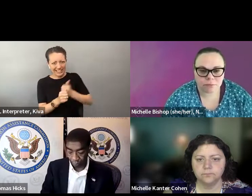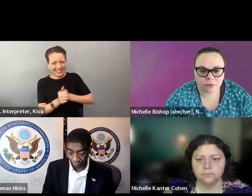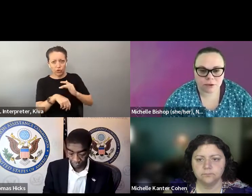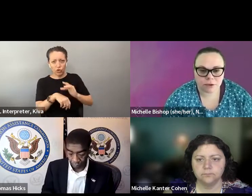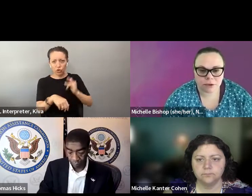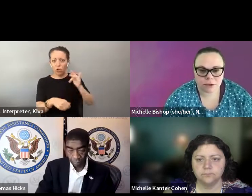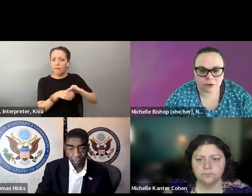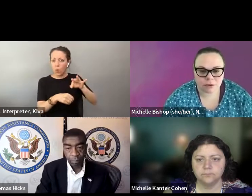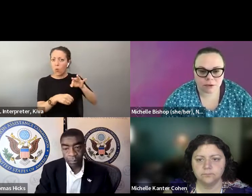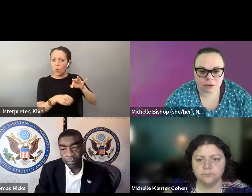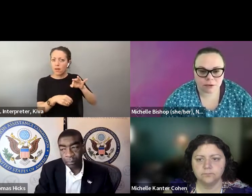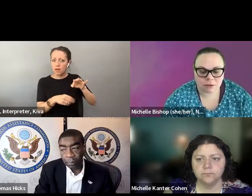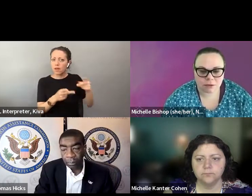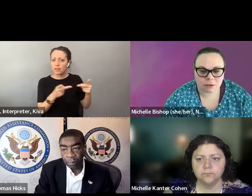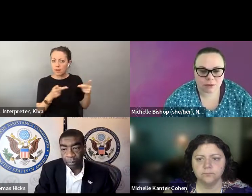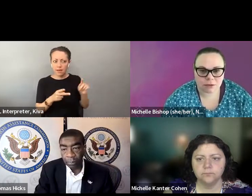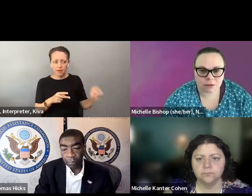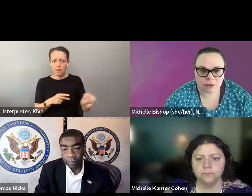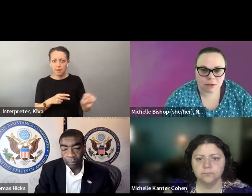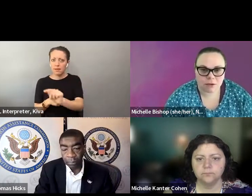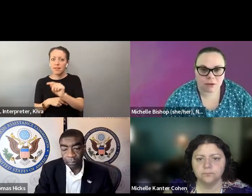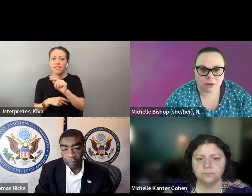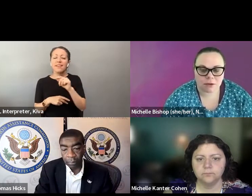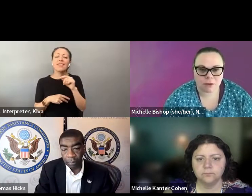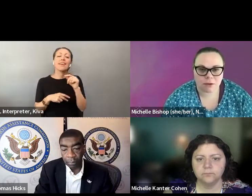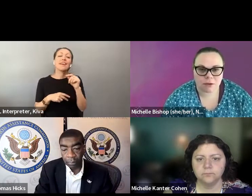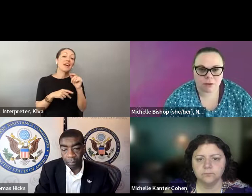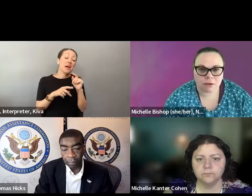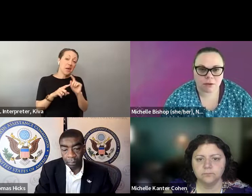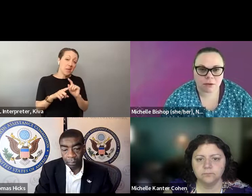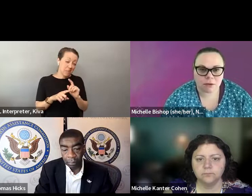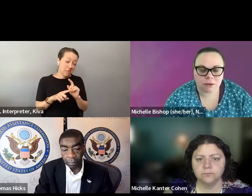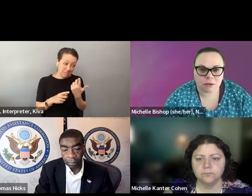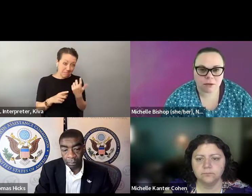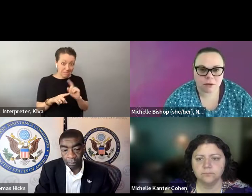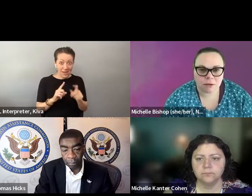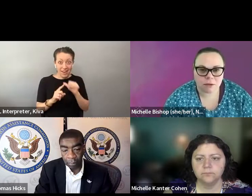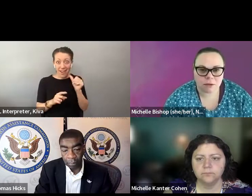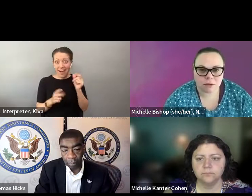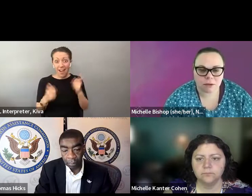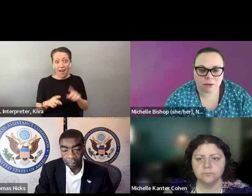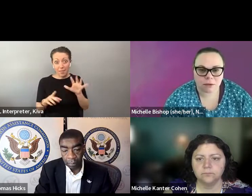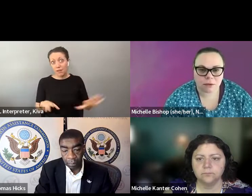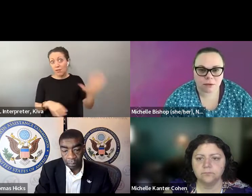know, we required drop boxes at every early voting site and any space that could be an early voting site before the